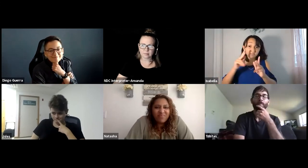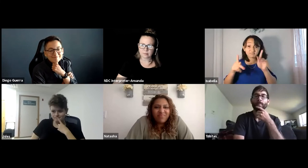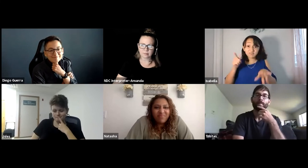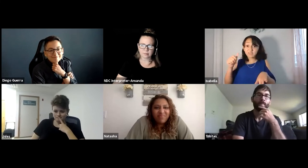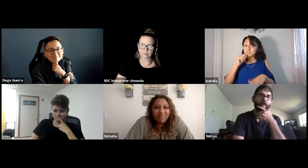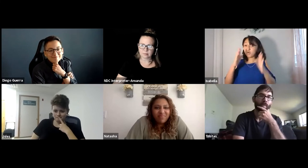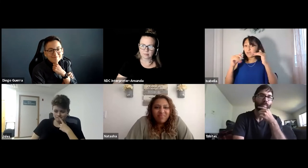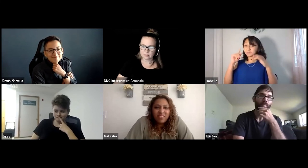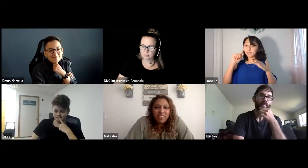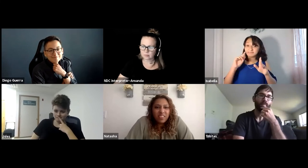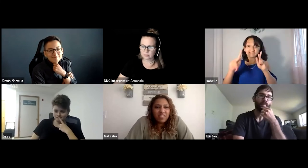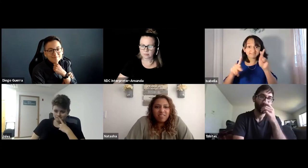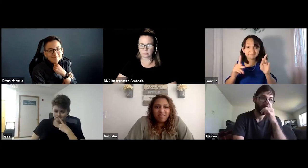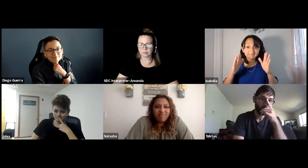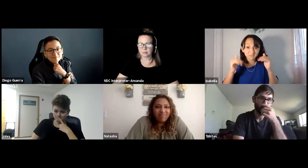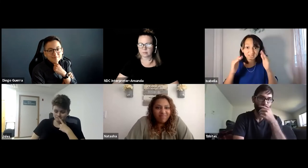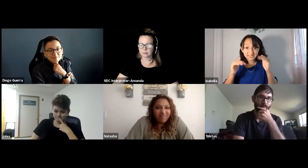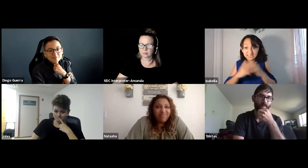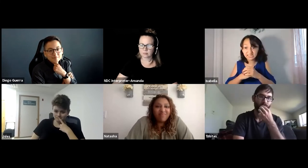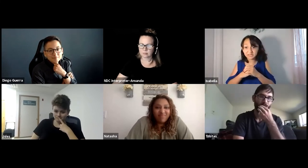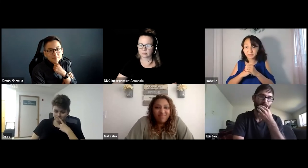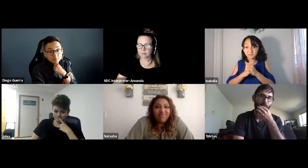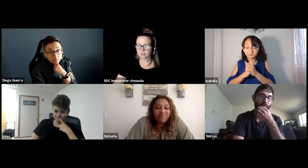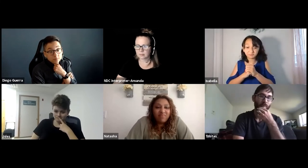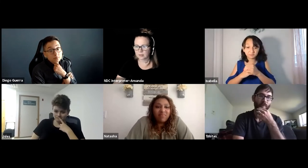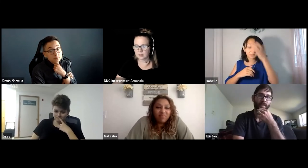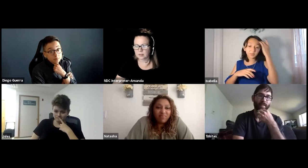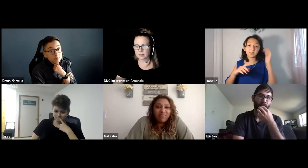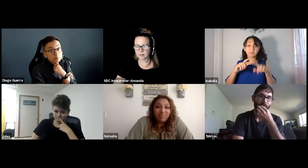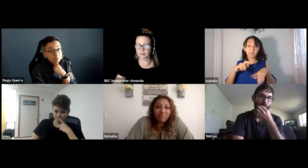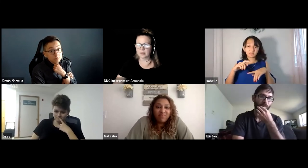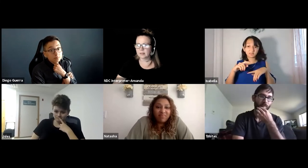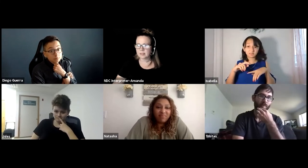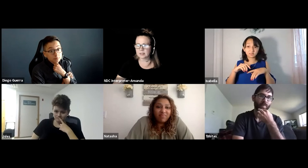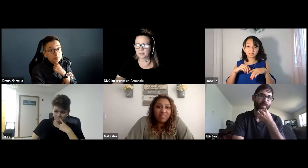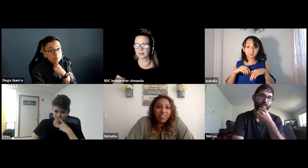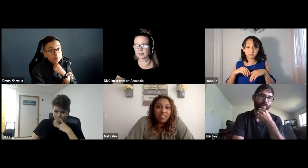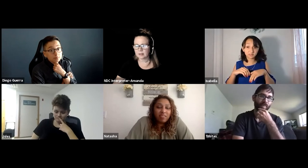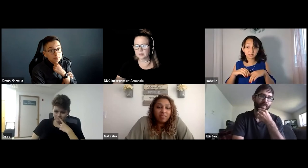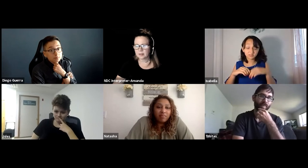Tristan here says, what an awful experience to have to go through! Certainly. This is Bella.